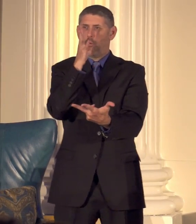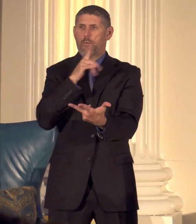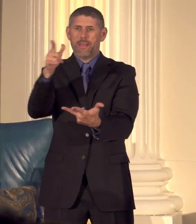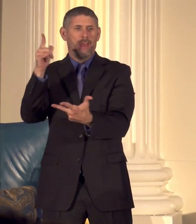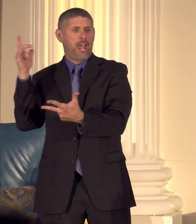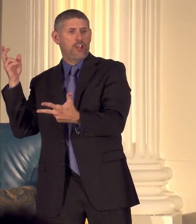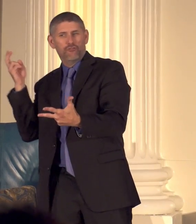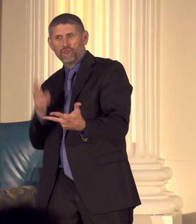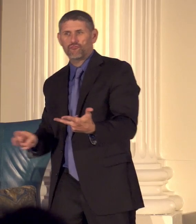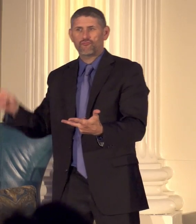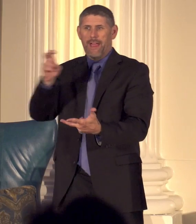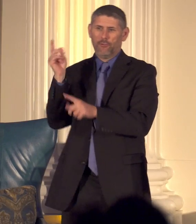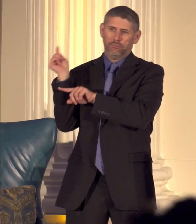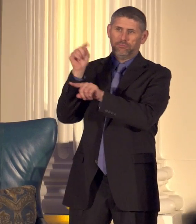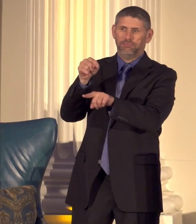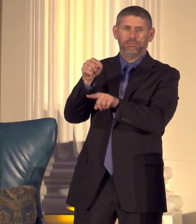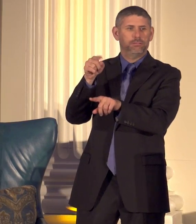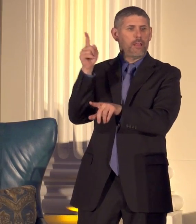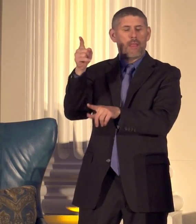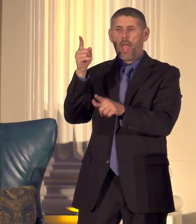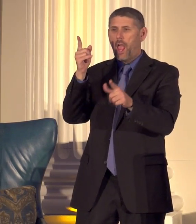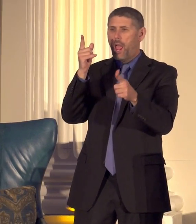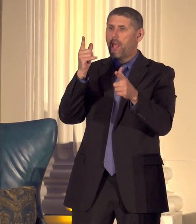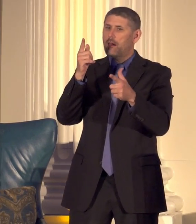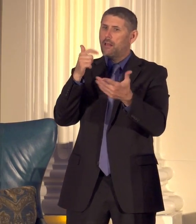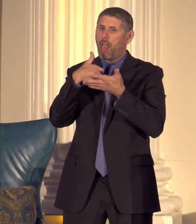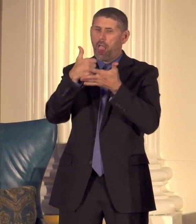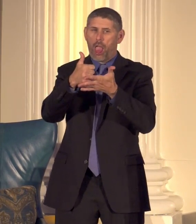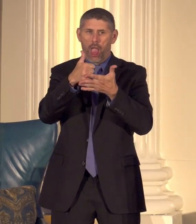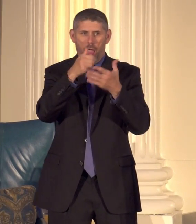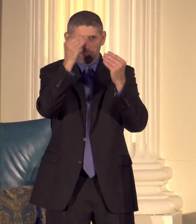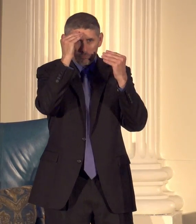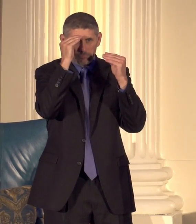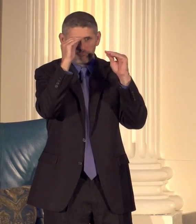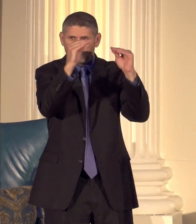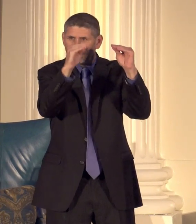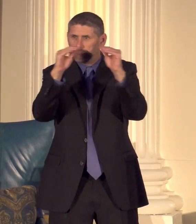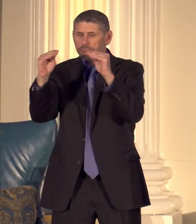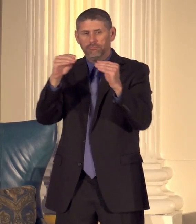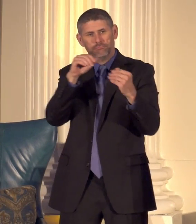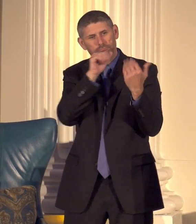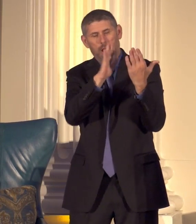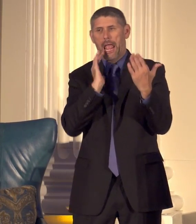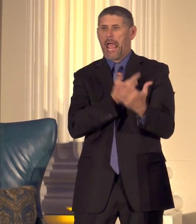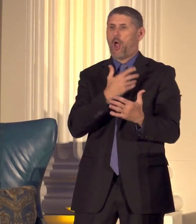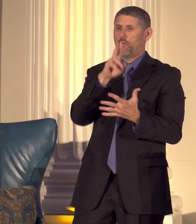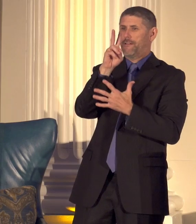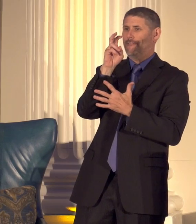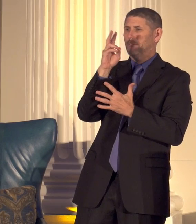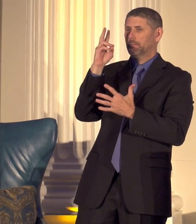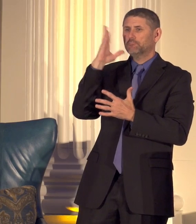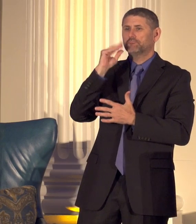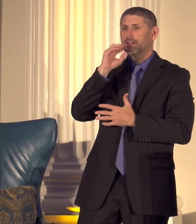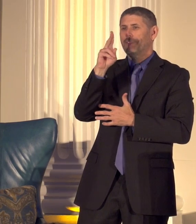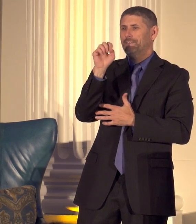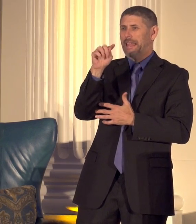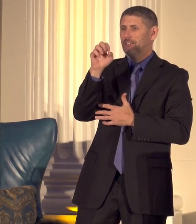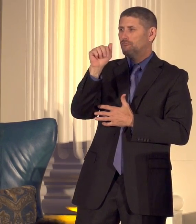bring attention to our veterans who have who are entities and they're coming up